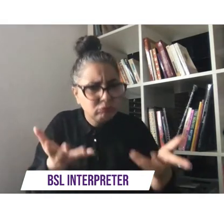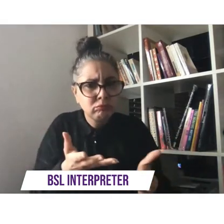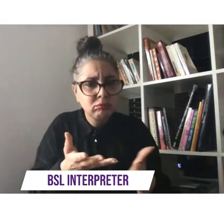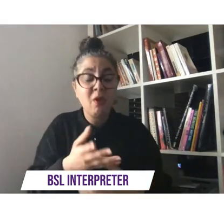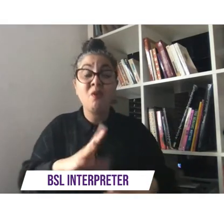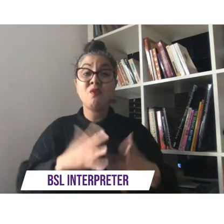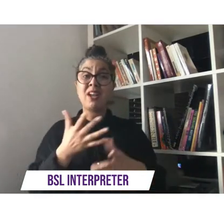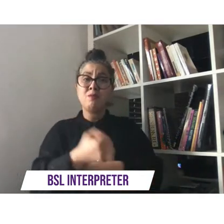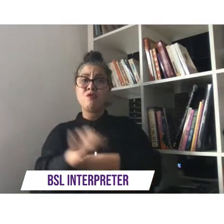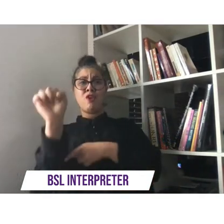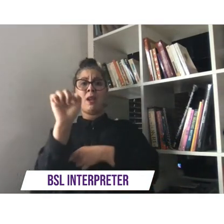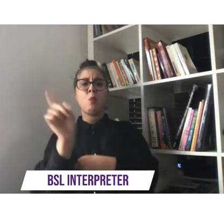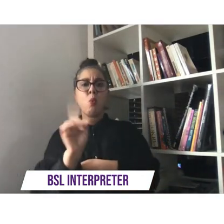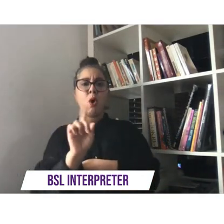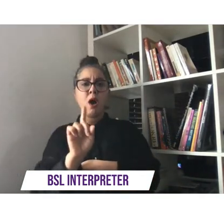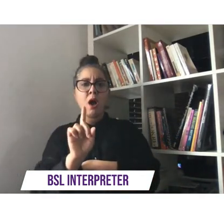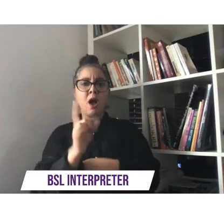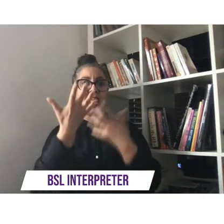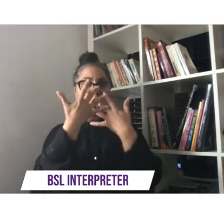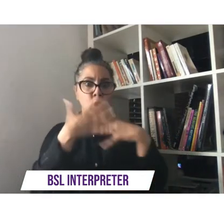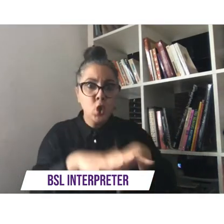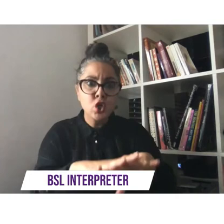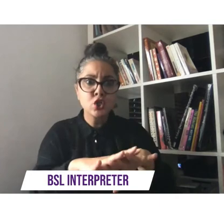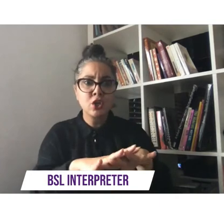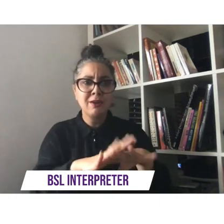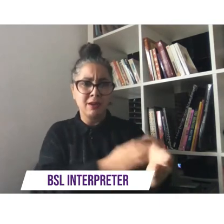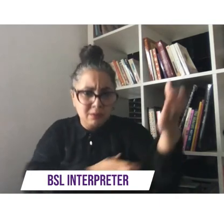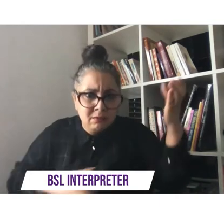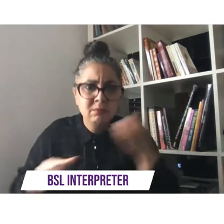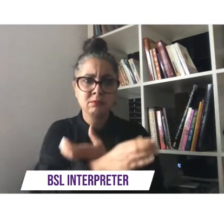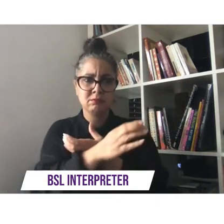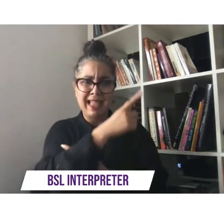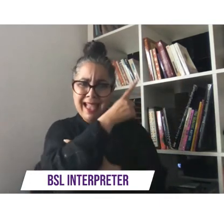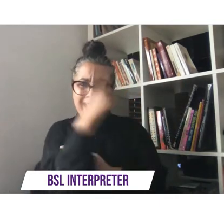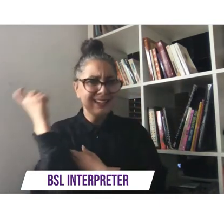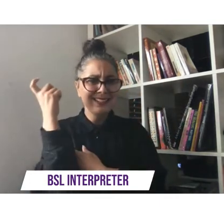understanding difference and diversity and our beauty and that we don't fit in a box it's not